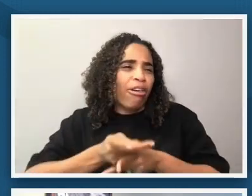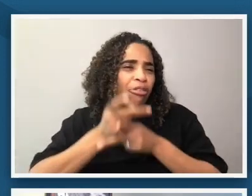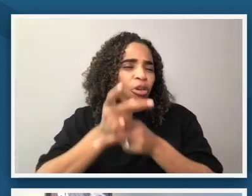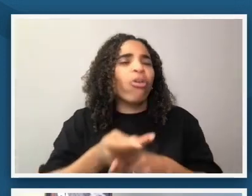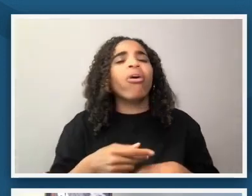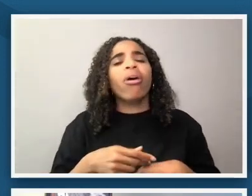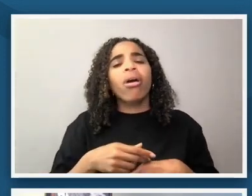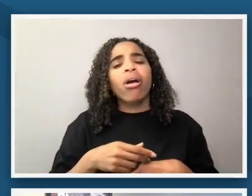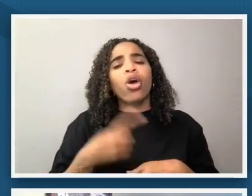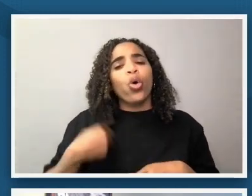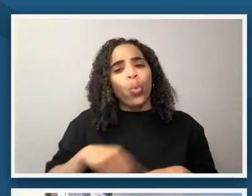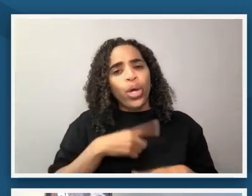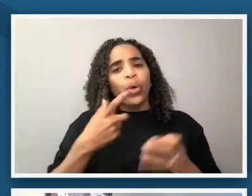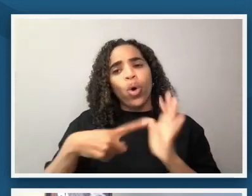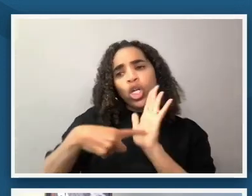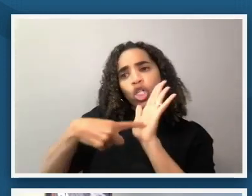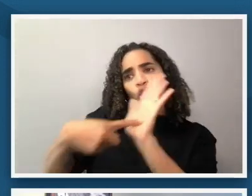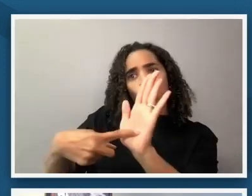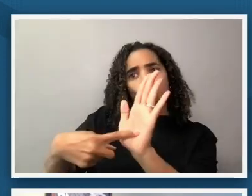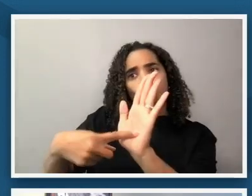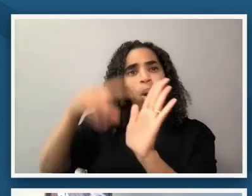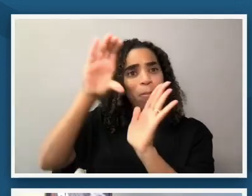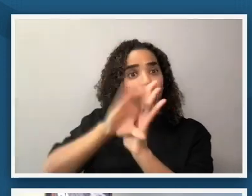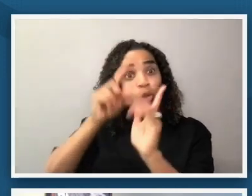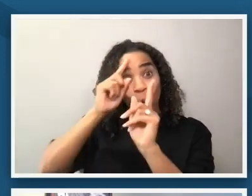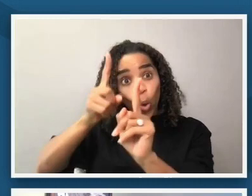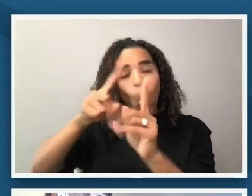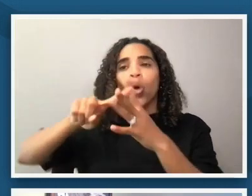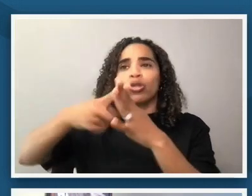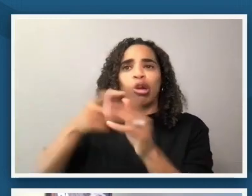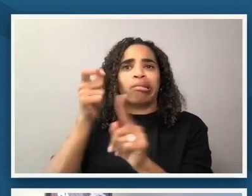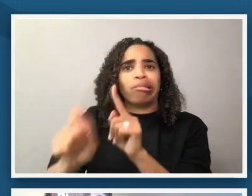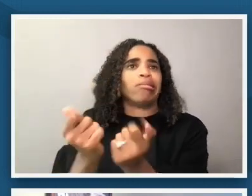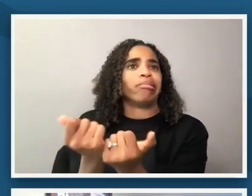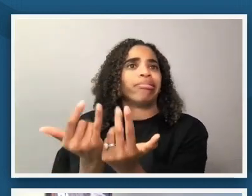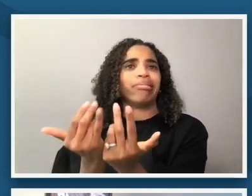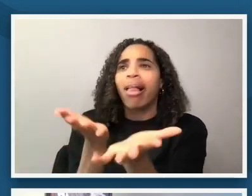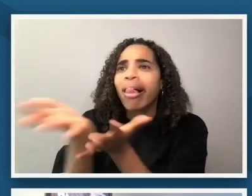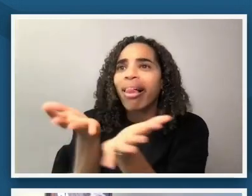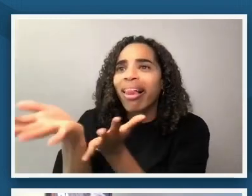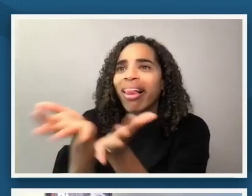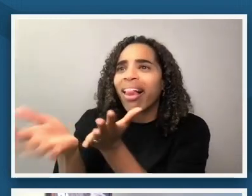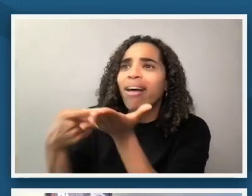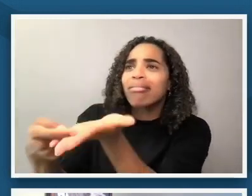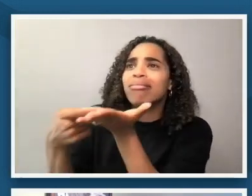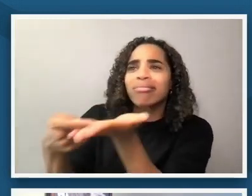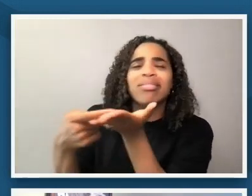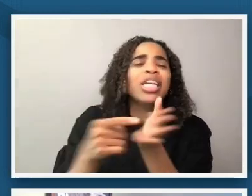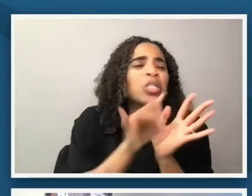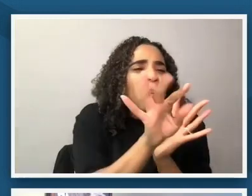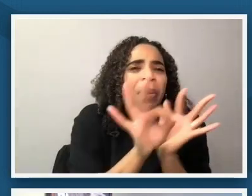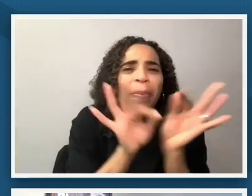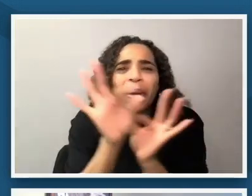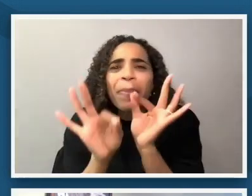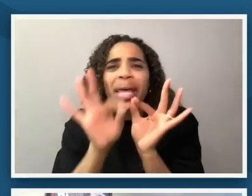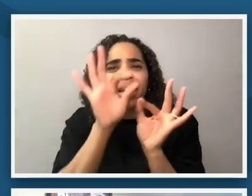in a way that are going to open up a conversation um and it is it's important to choose the right ones that are going